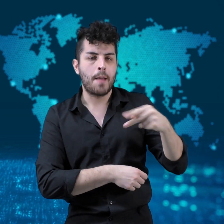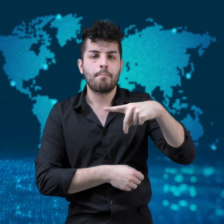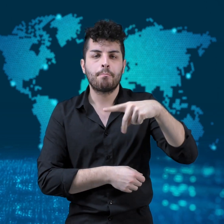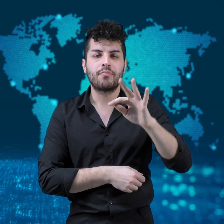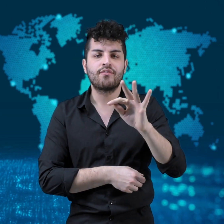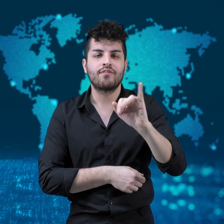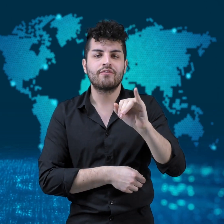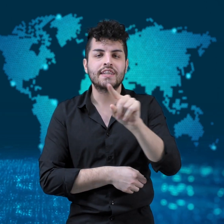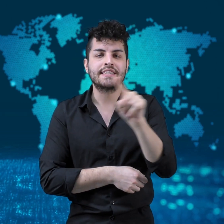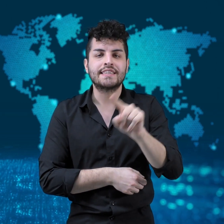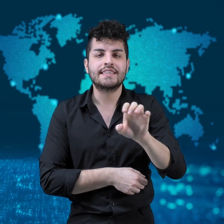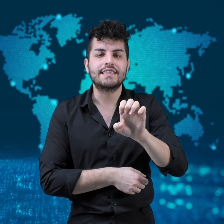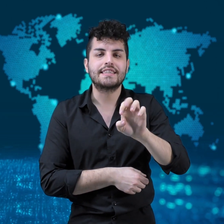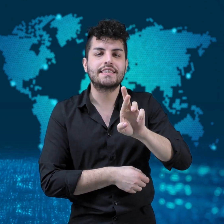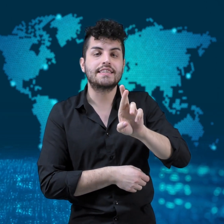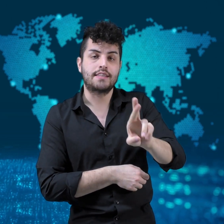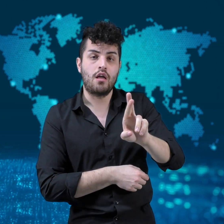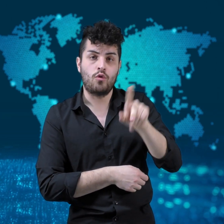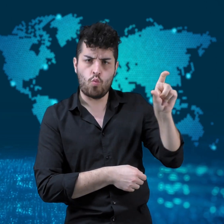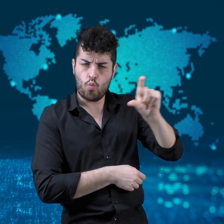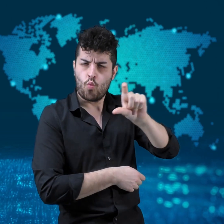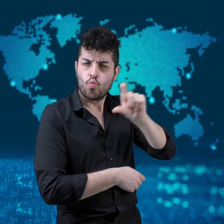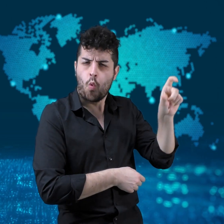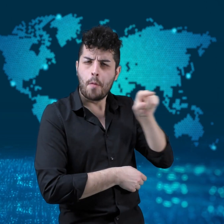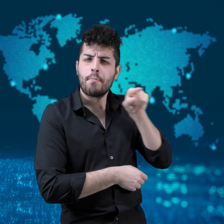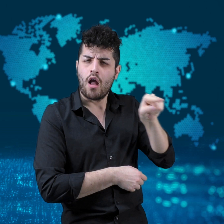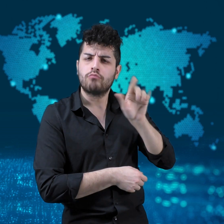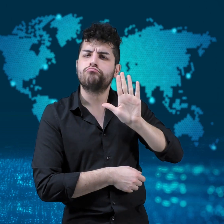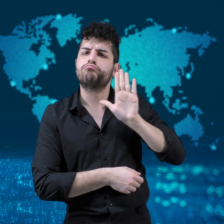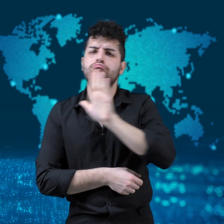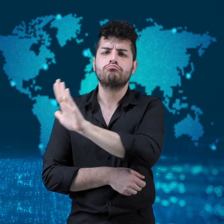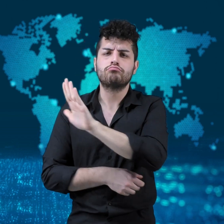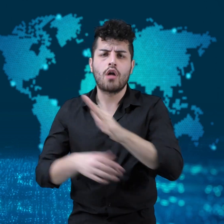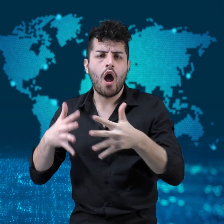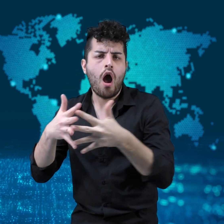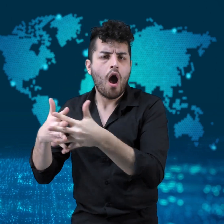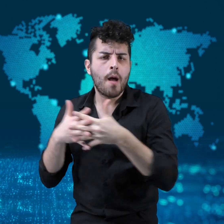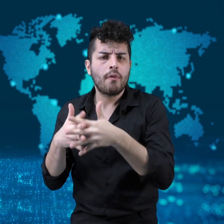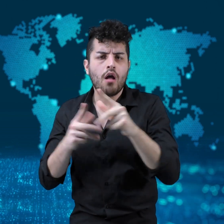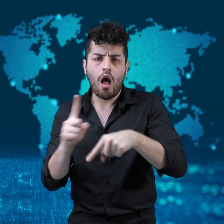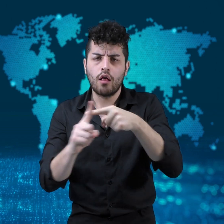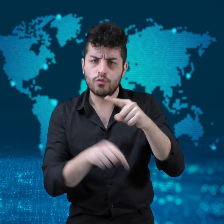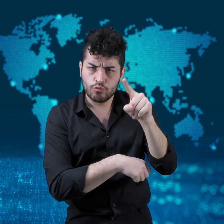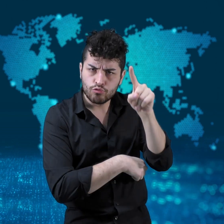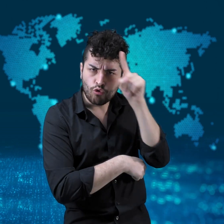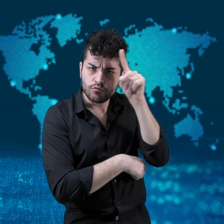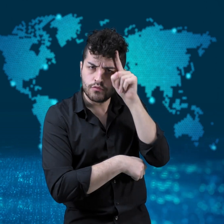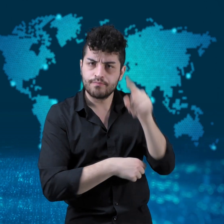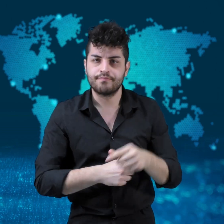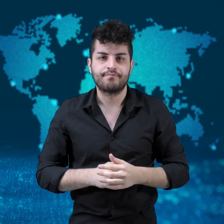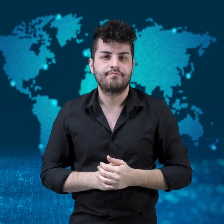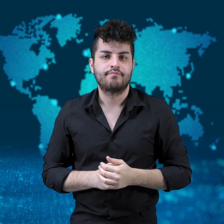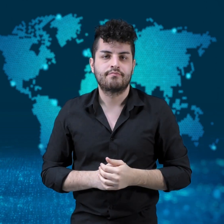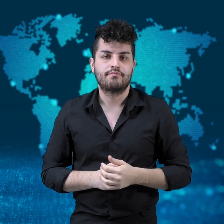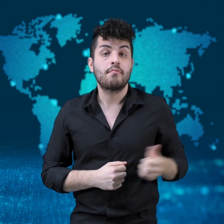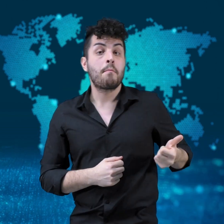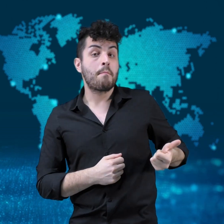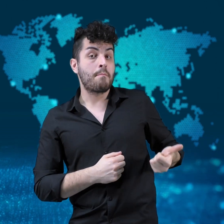The United Kingdom was the first country to approve the Pfizer vaccine,